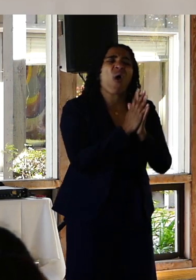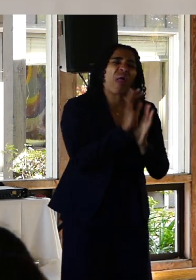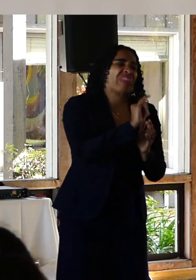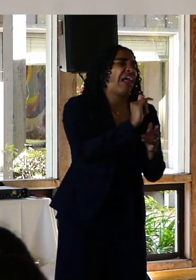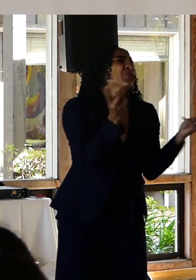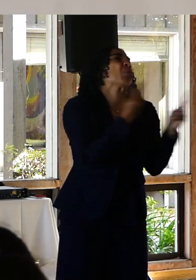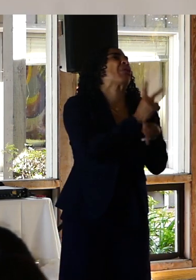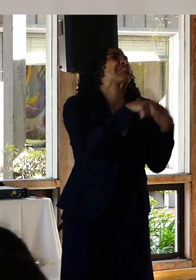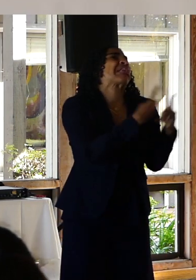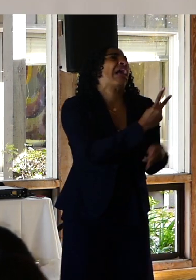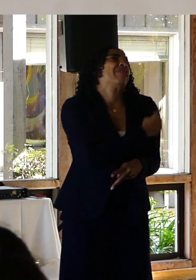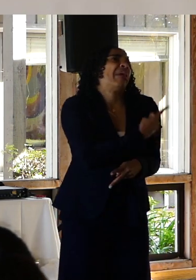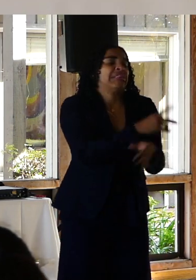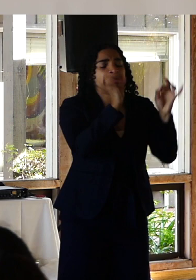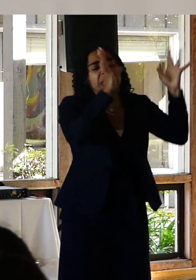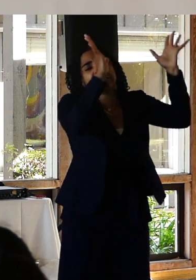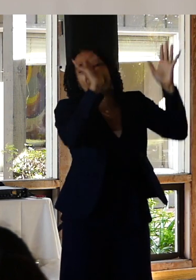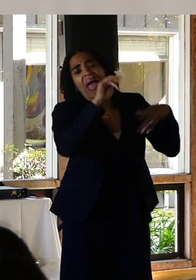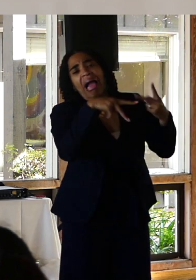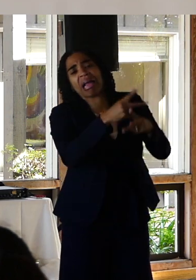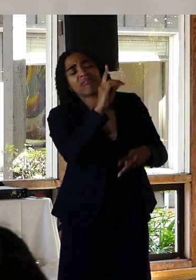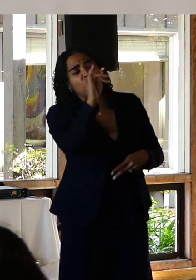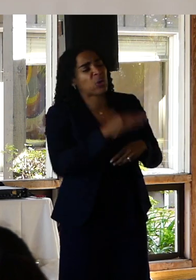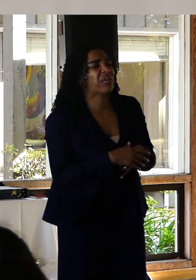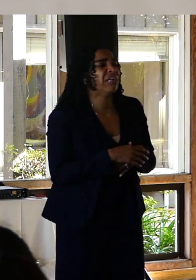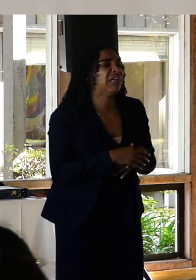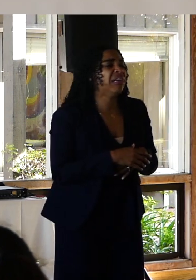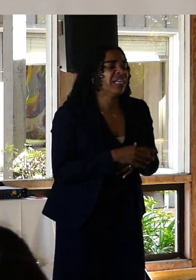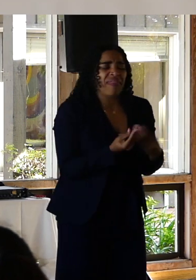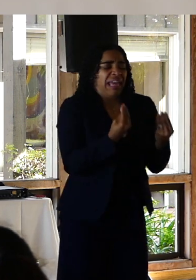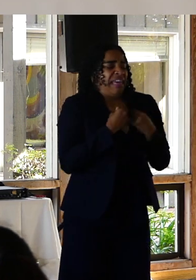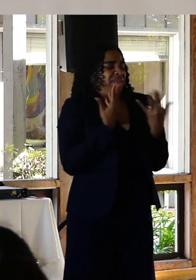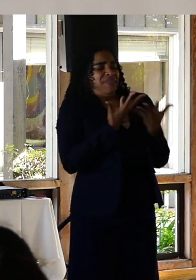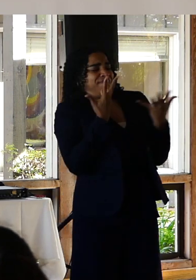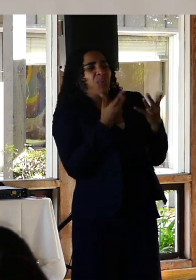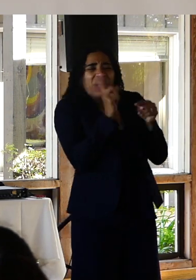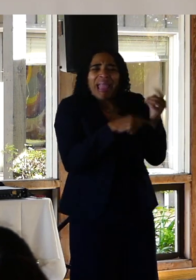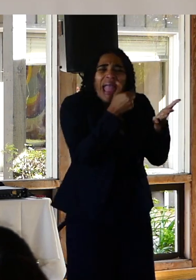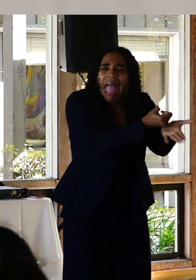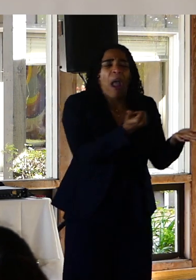the worst patients to treat. We are discouraging. we're incurable, we're